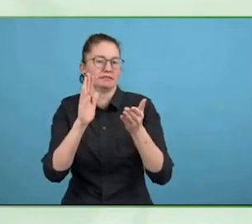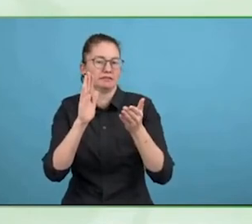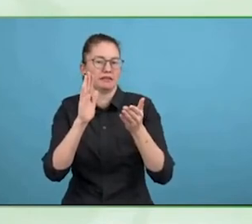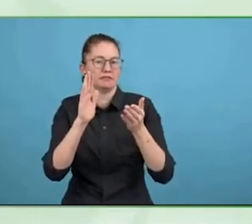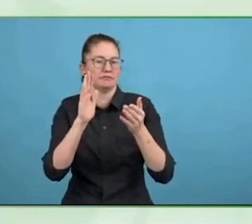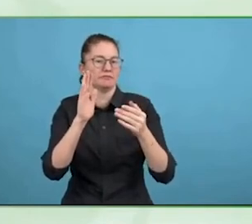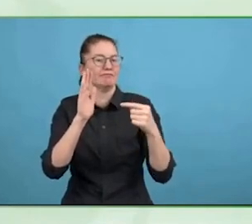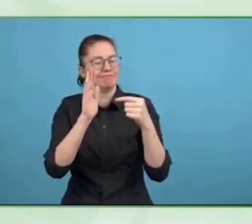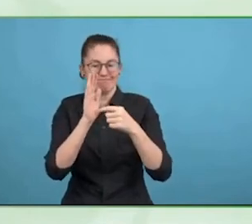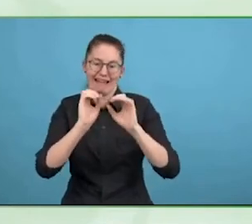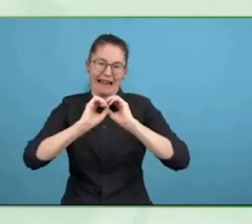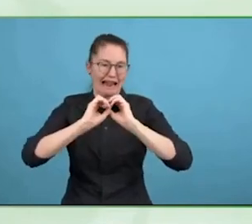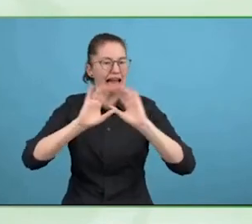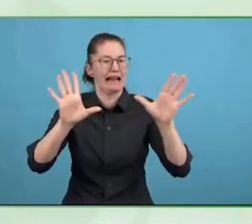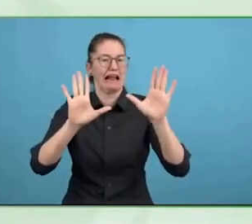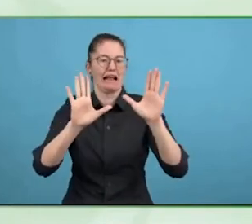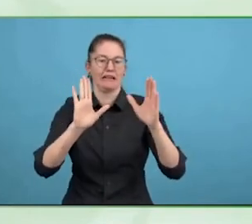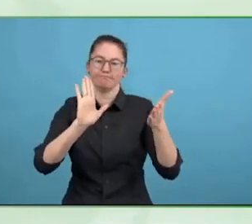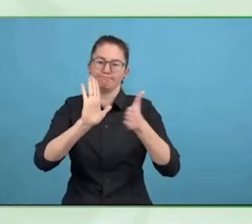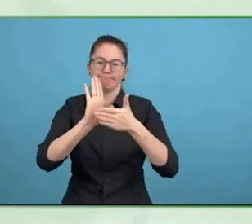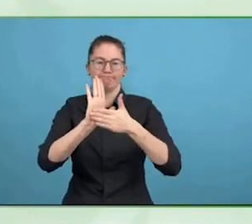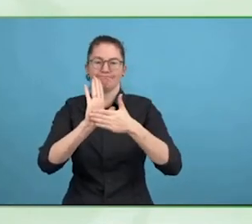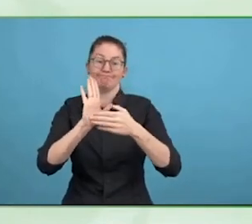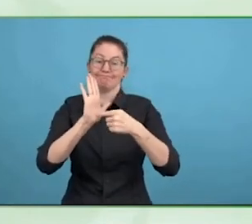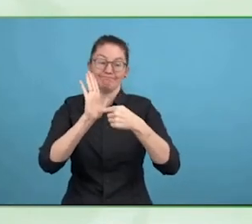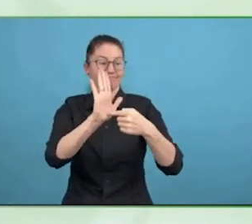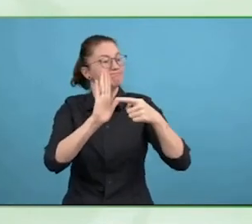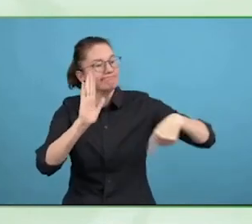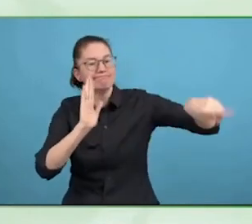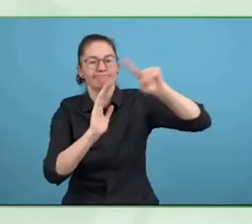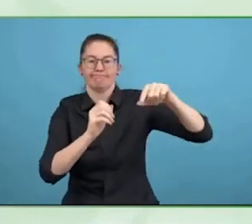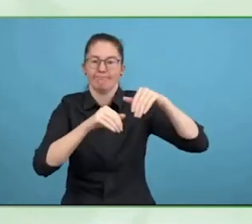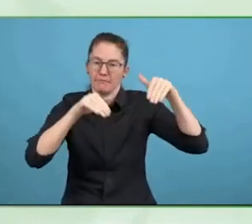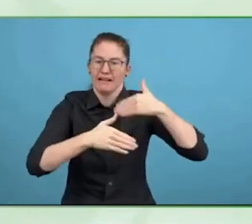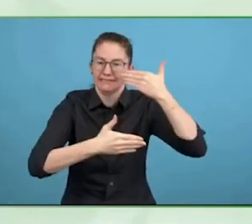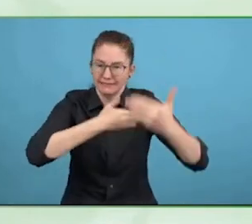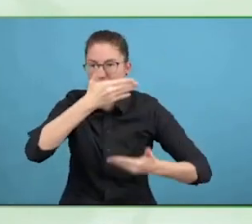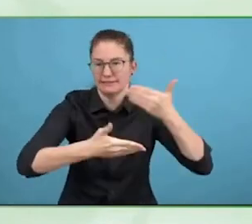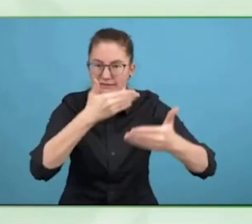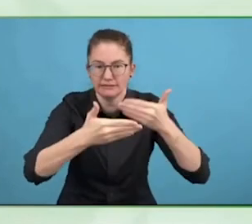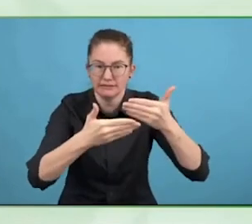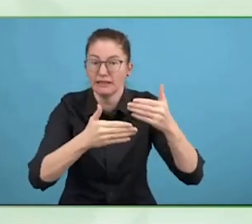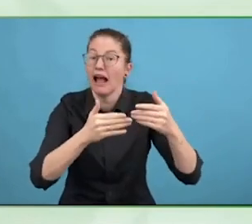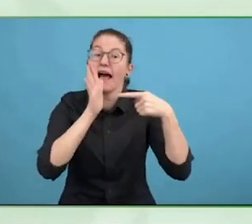access to justice and if there is a person who thinks that their rights